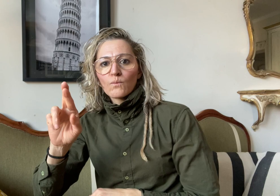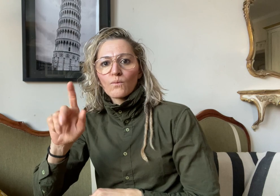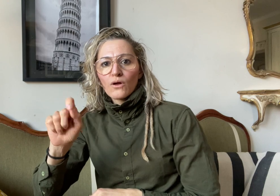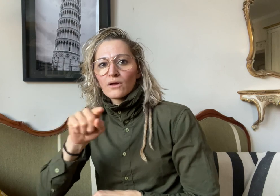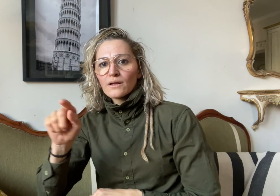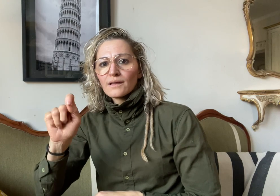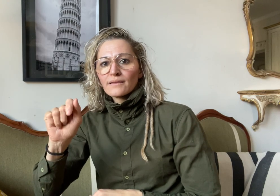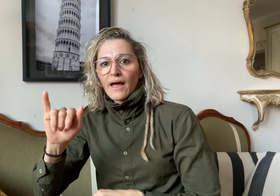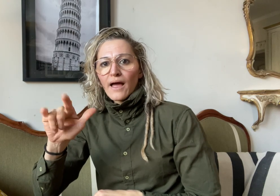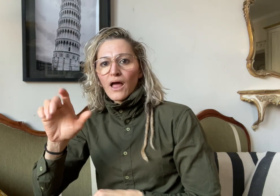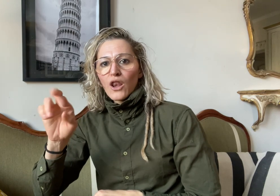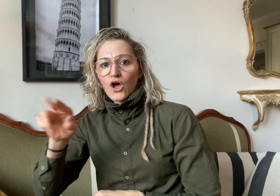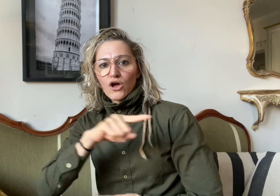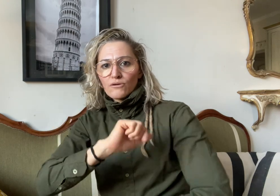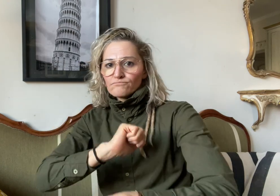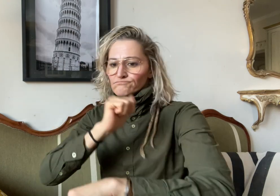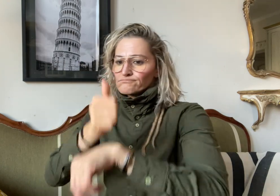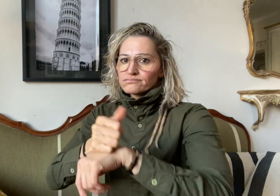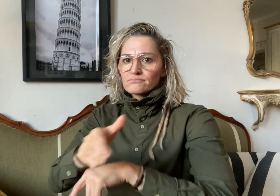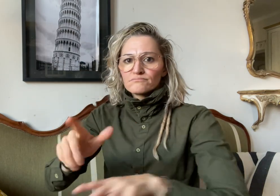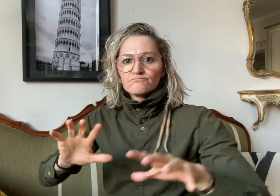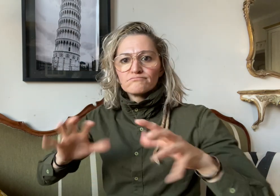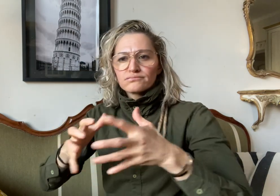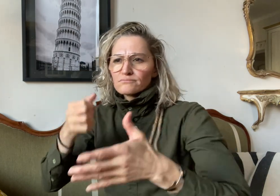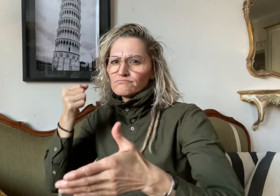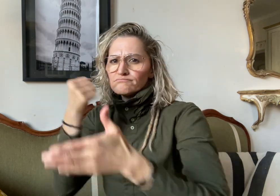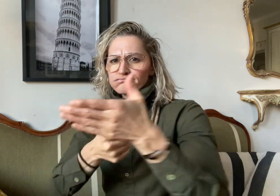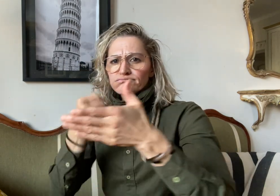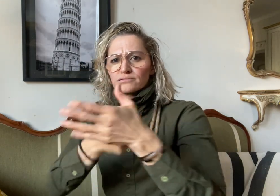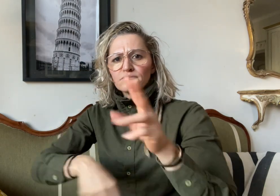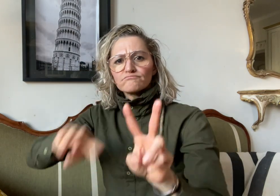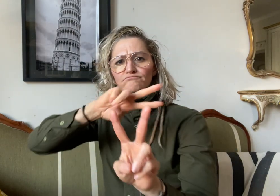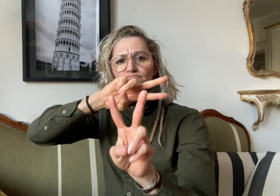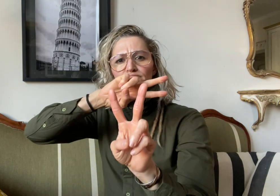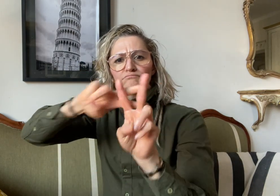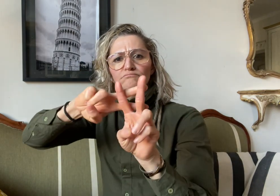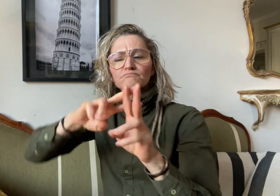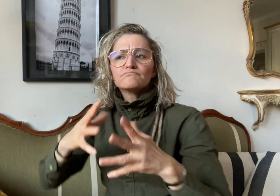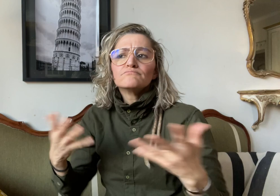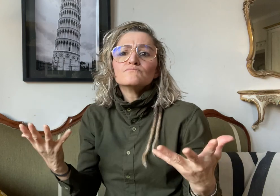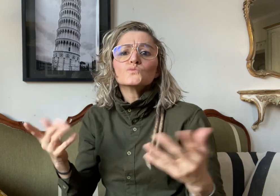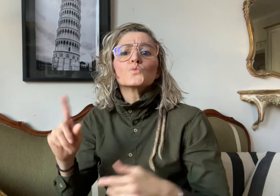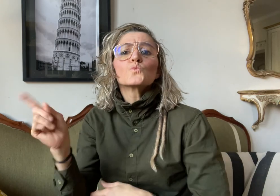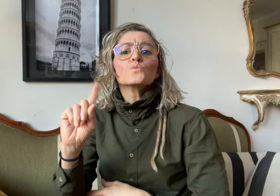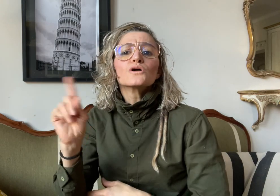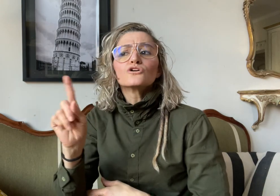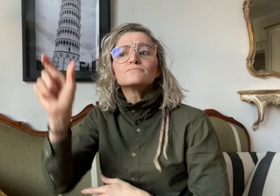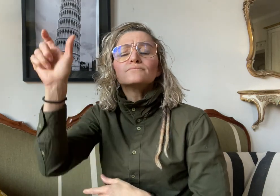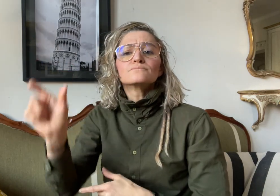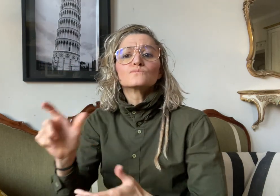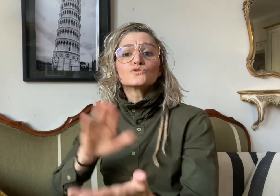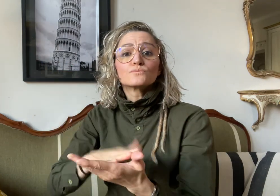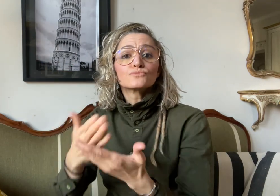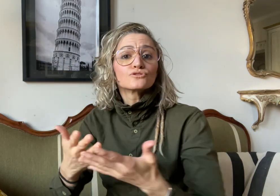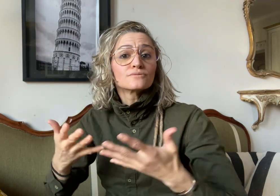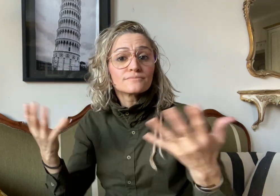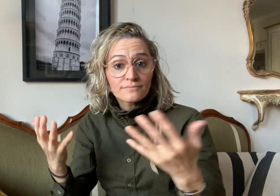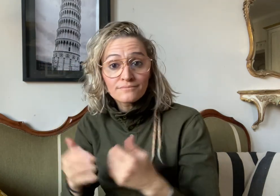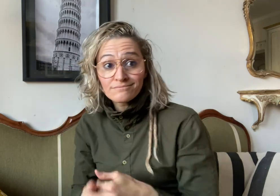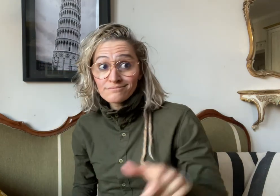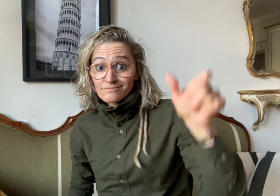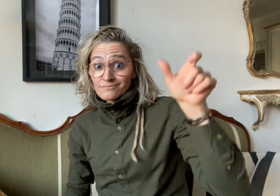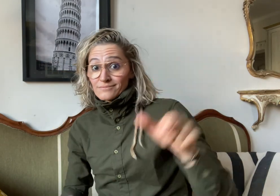group #WhereIsTheInterpreter, said the lack of provision